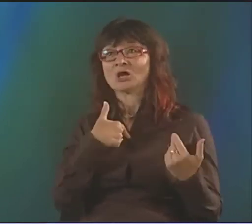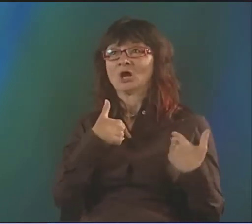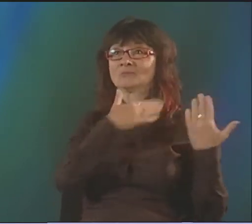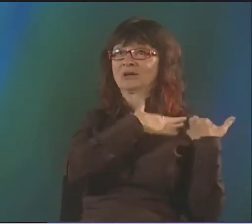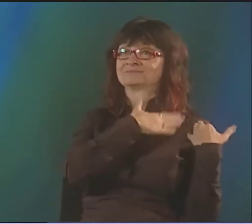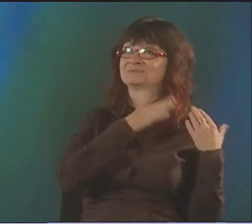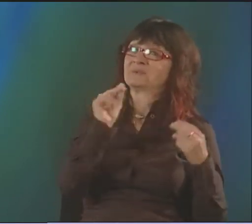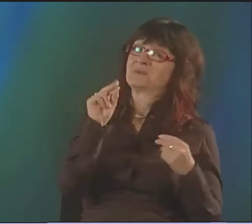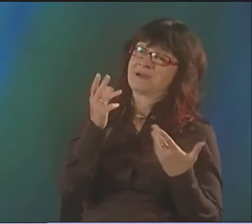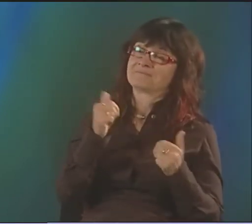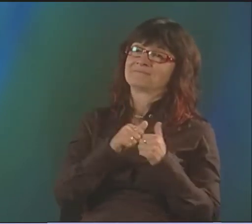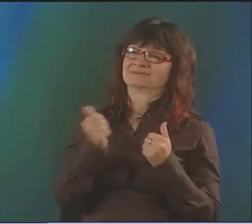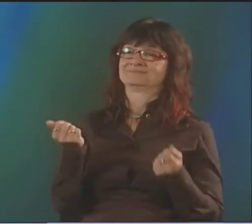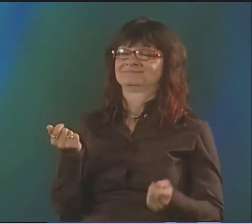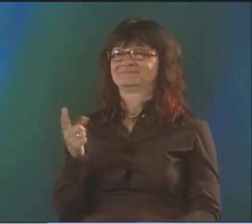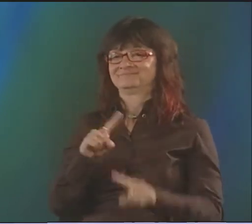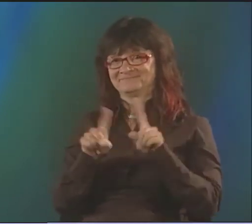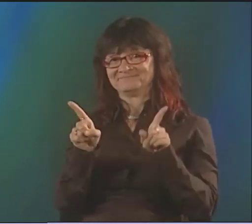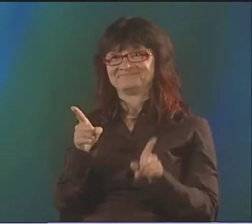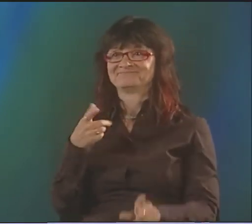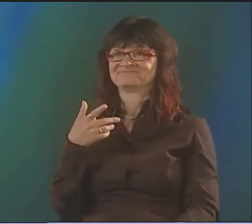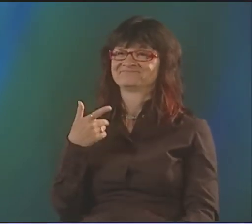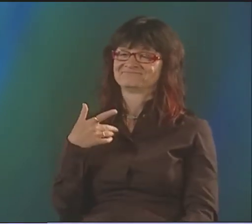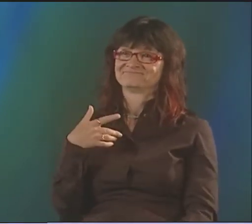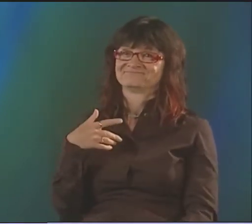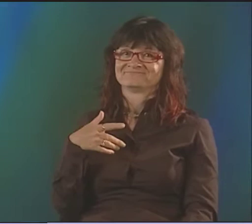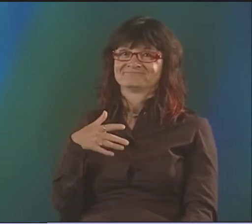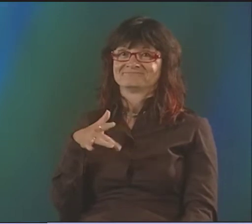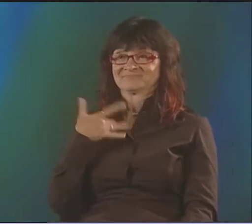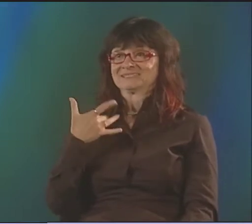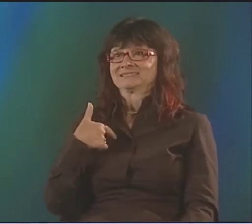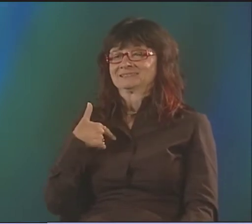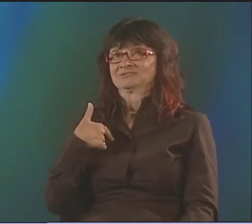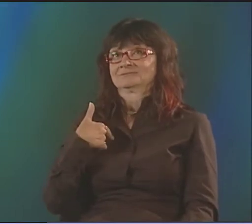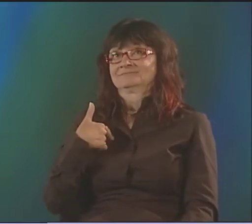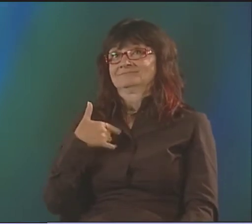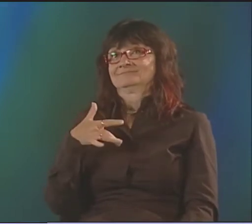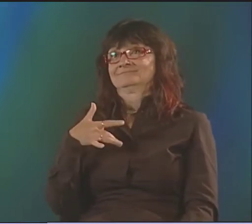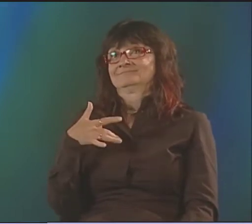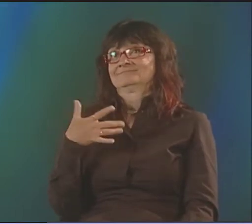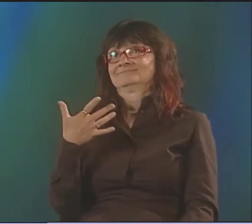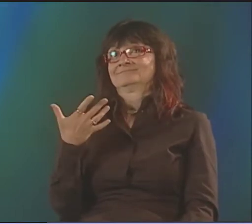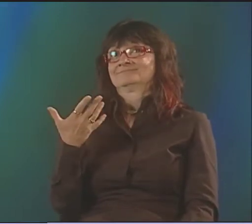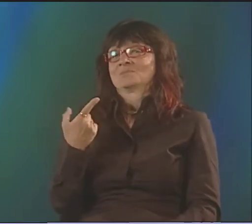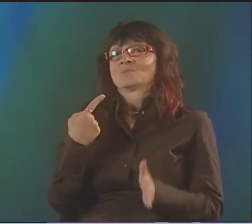AND I NEED TO FIND THOSE THINGS THAT I THINK ARE LACKING AND PUT THEM INTO THE SCHOOLS.